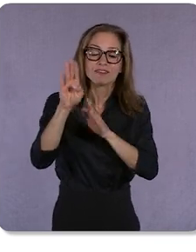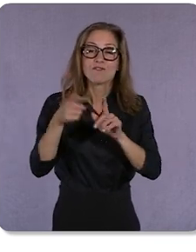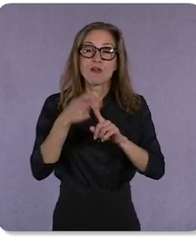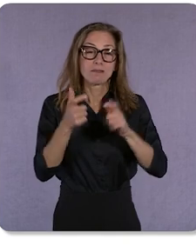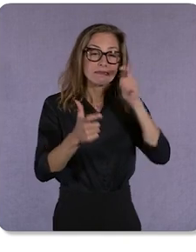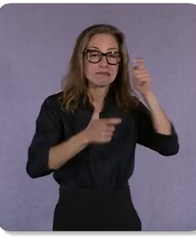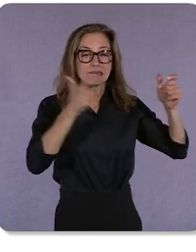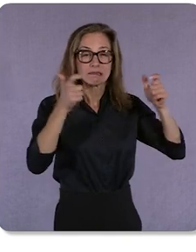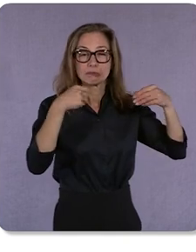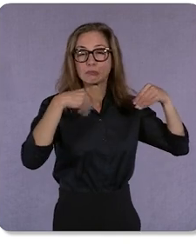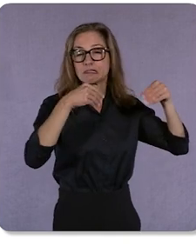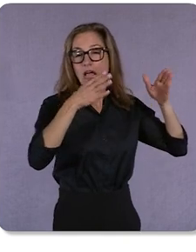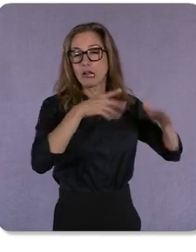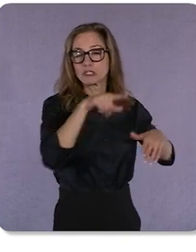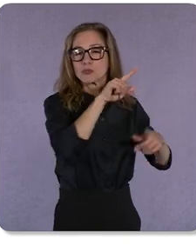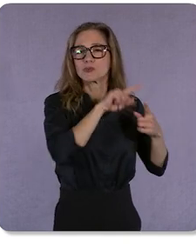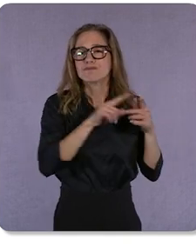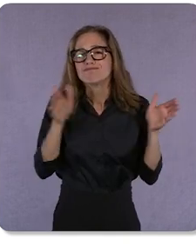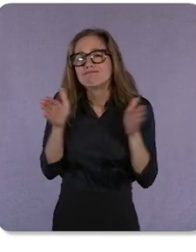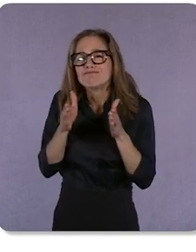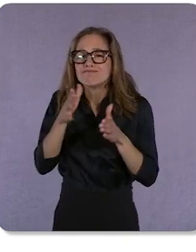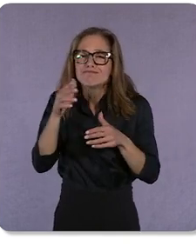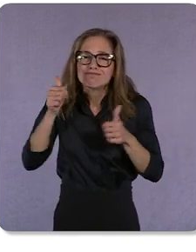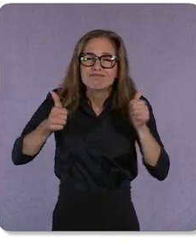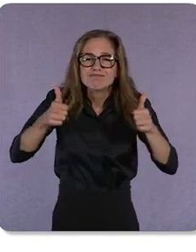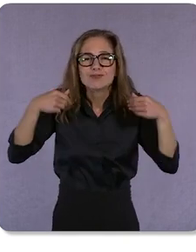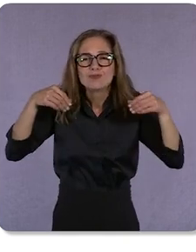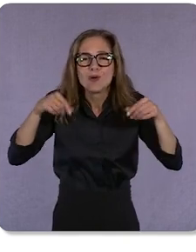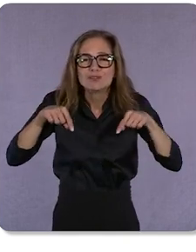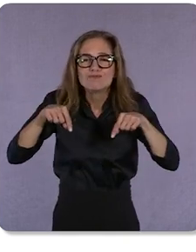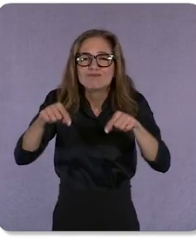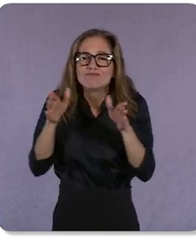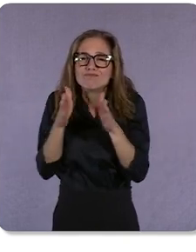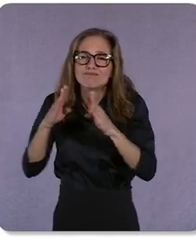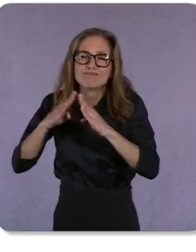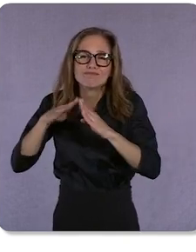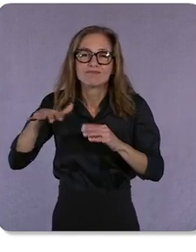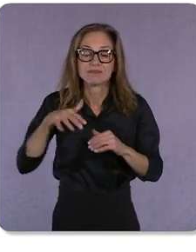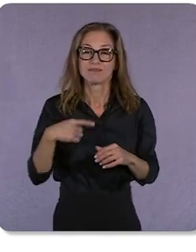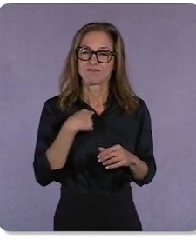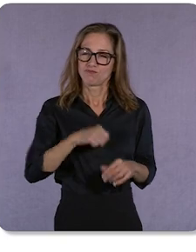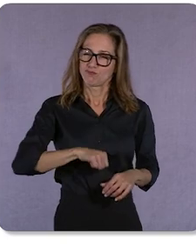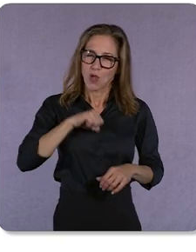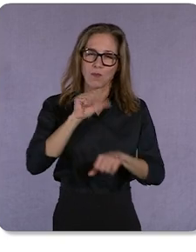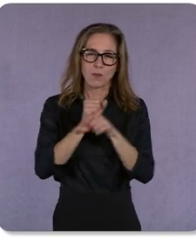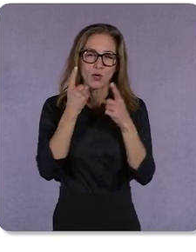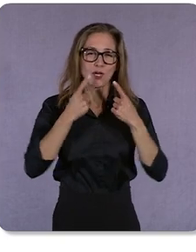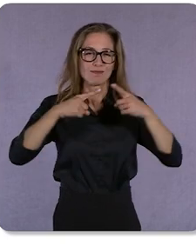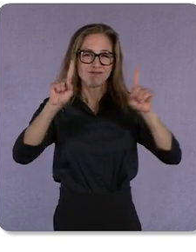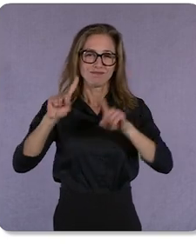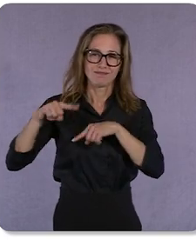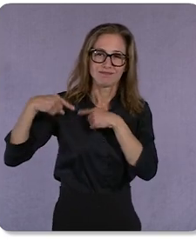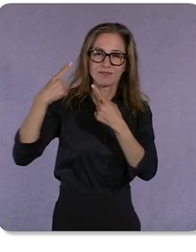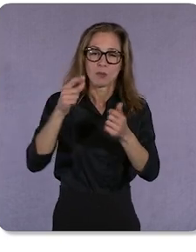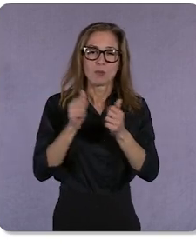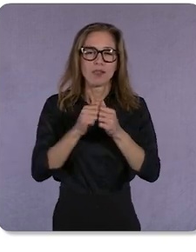to the local shops down the street. And we’re proud of the work we’ve been able to achieve so far with the help of incredible partners like Shopify,